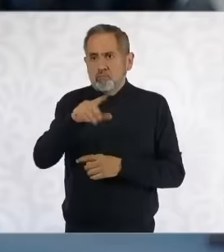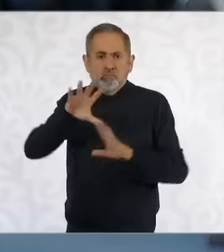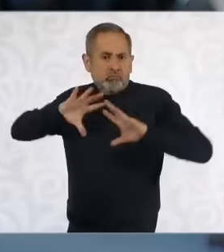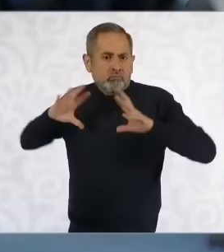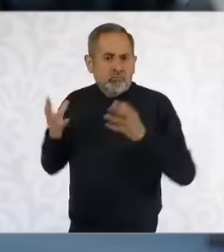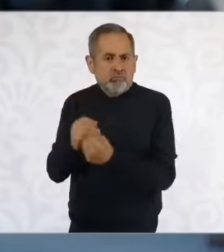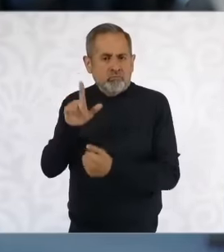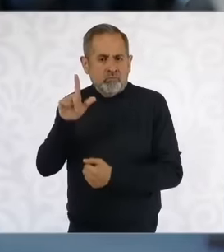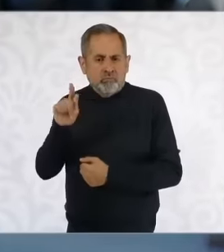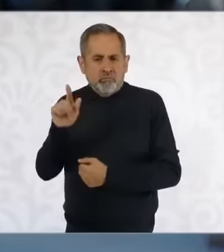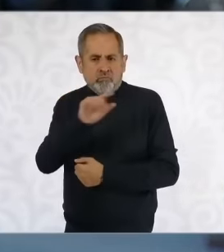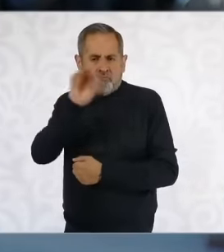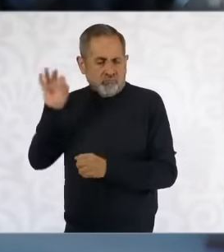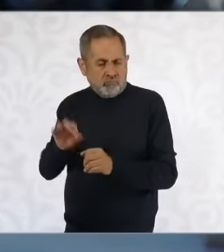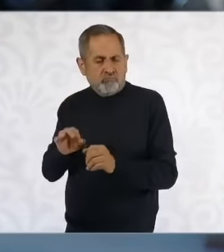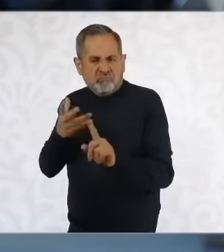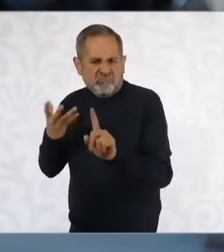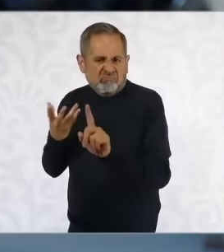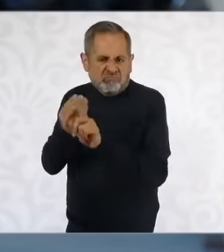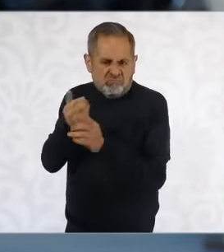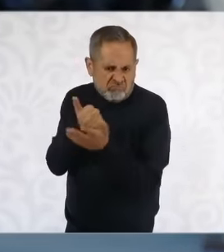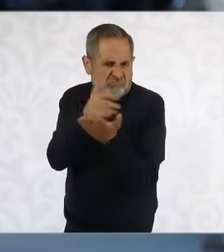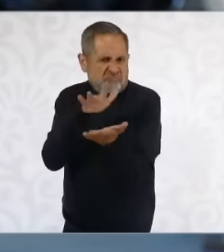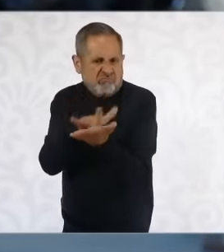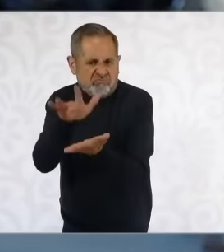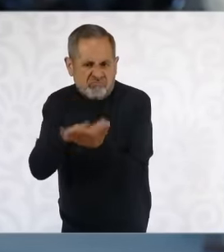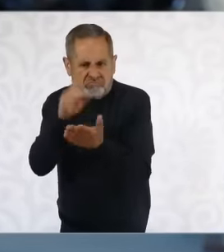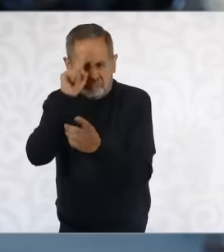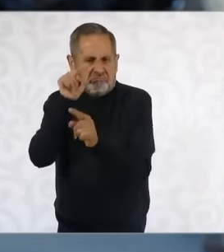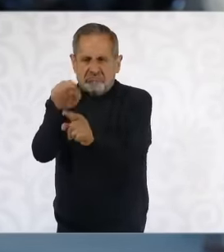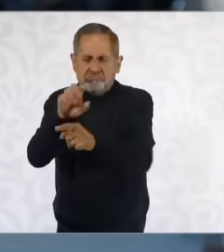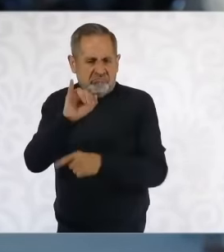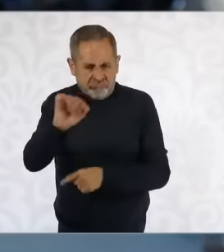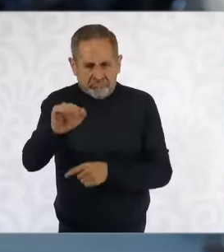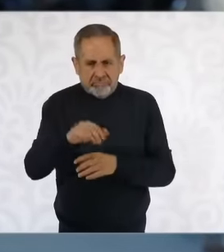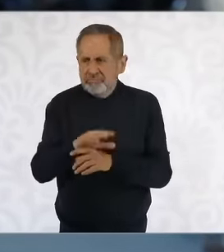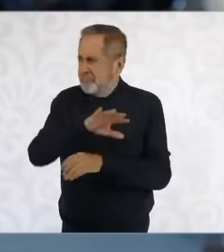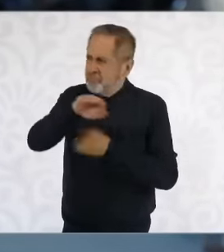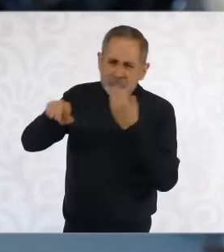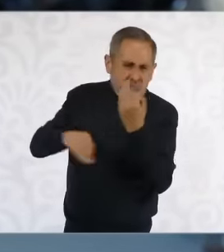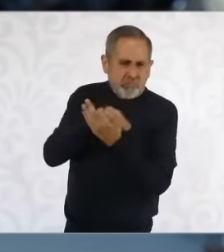it also coincides with other surveys that have been showing the high support that They have at the beginning of